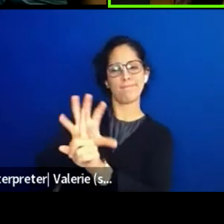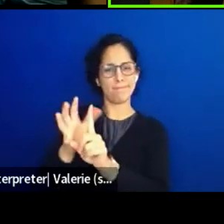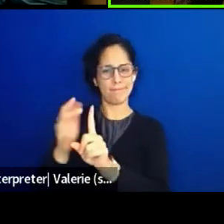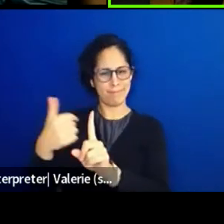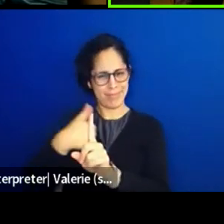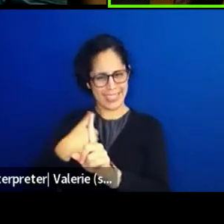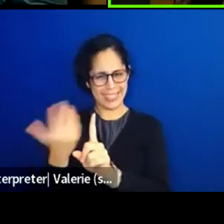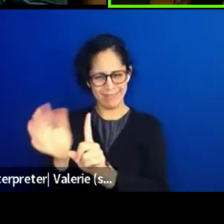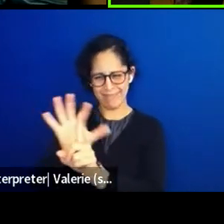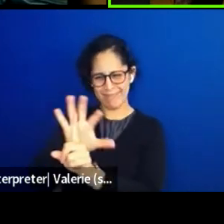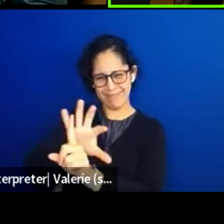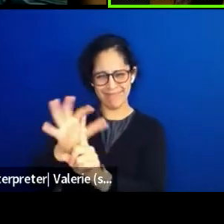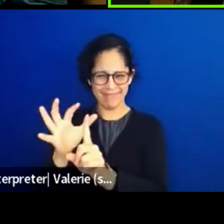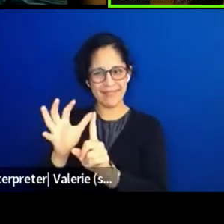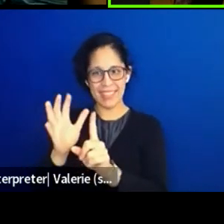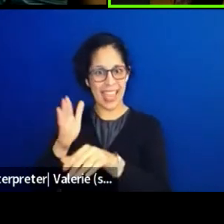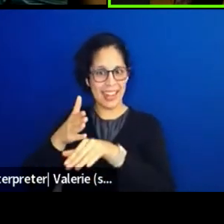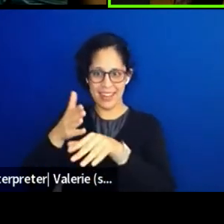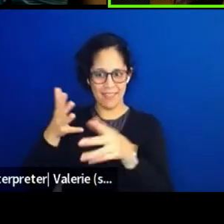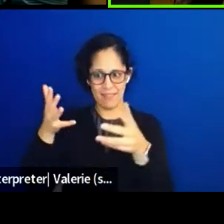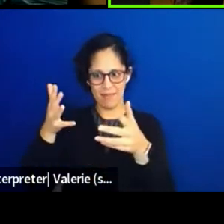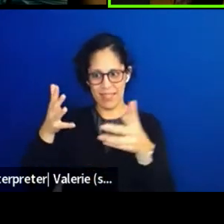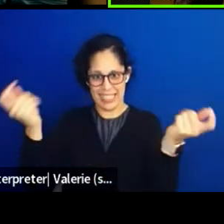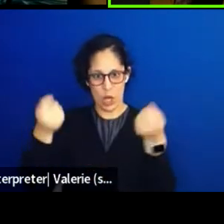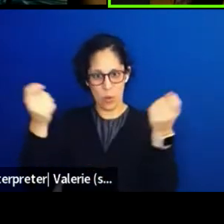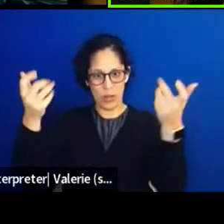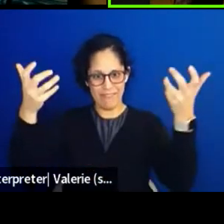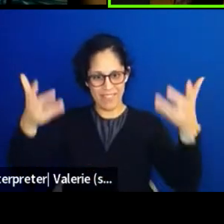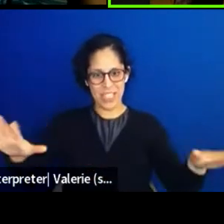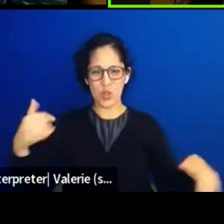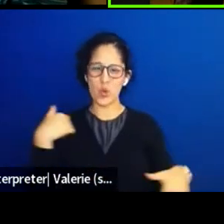we all danced together. And so it's a beautiful thing.